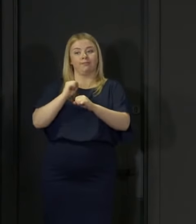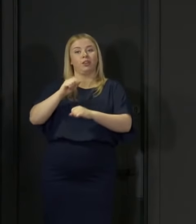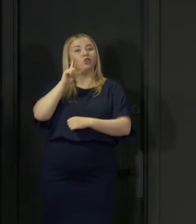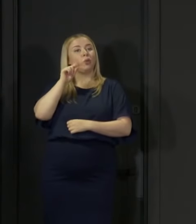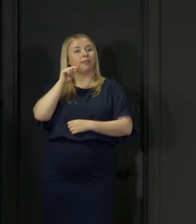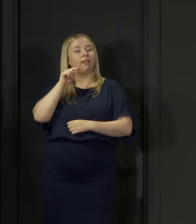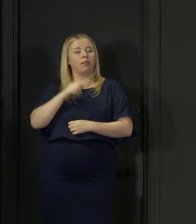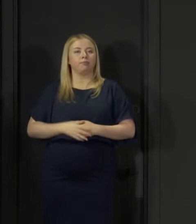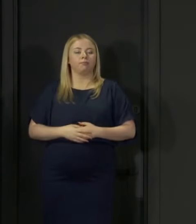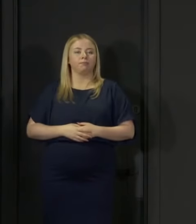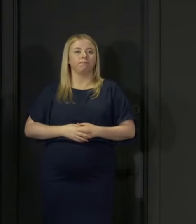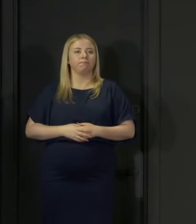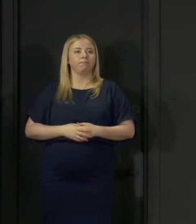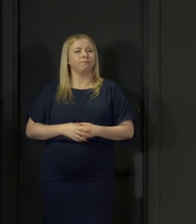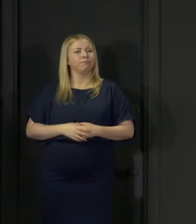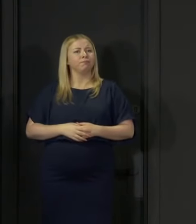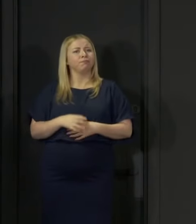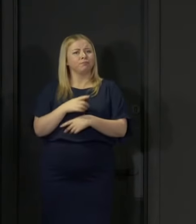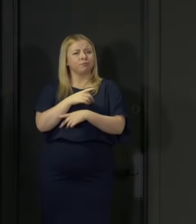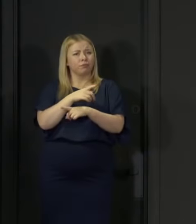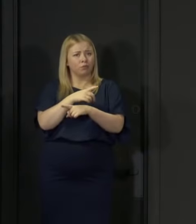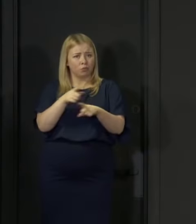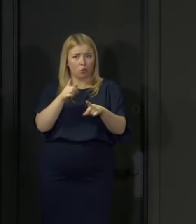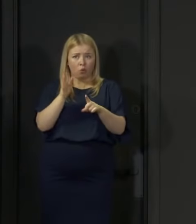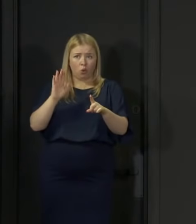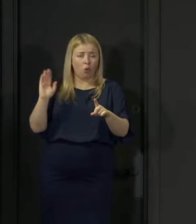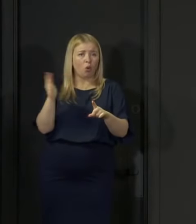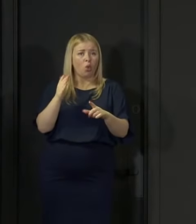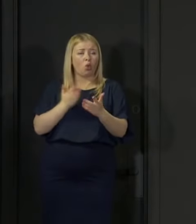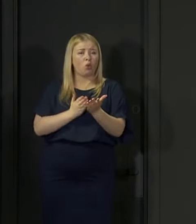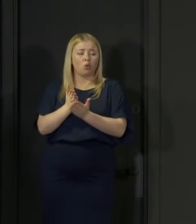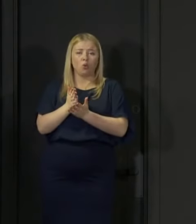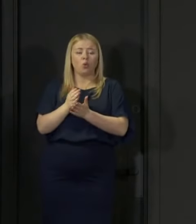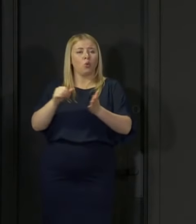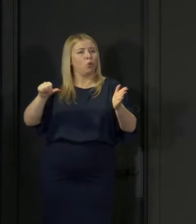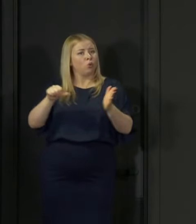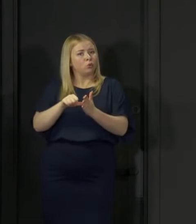All of you have faced huge challenges this year, challenges which previous generations